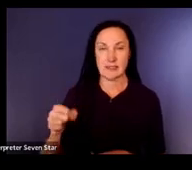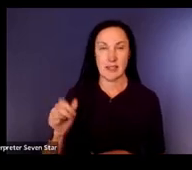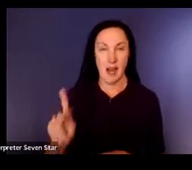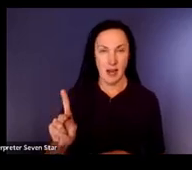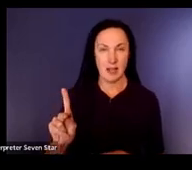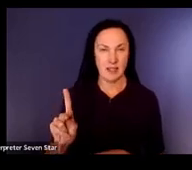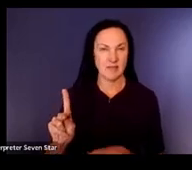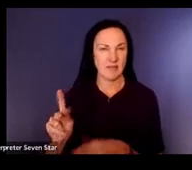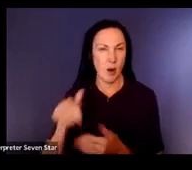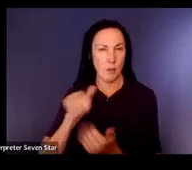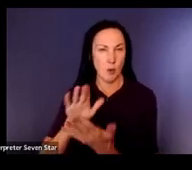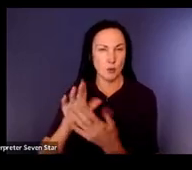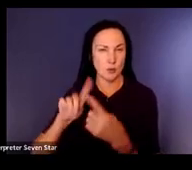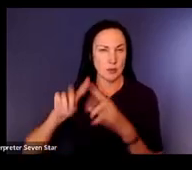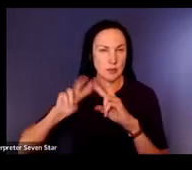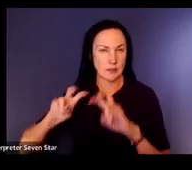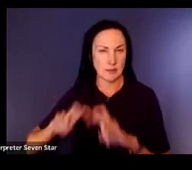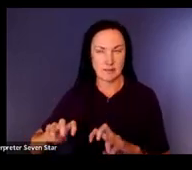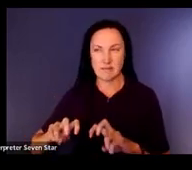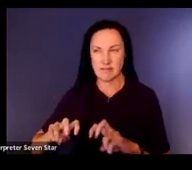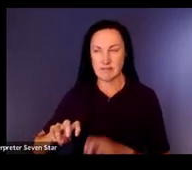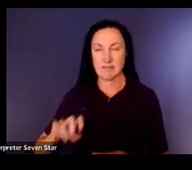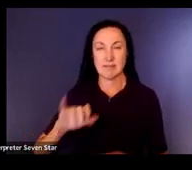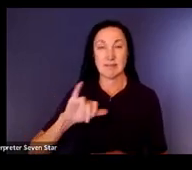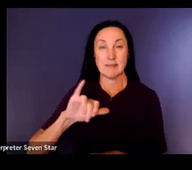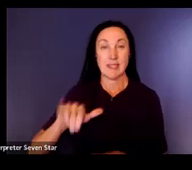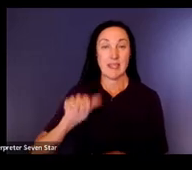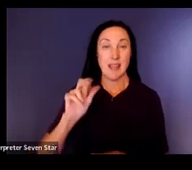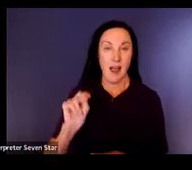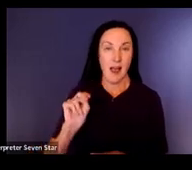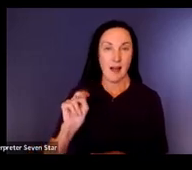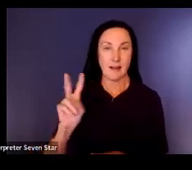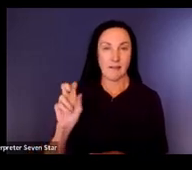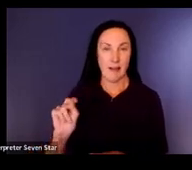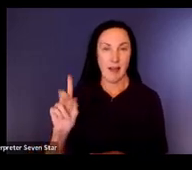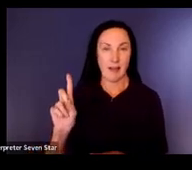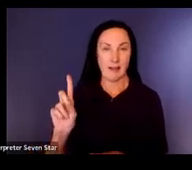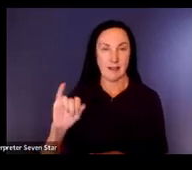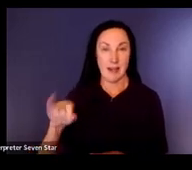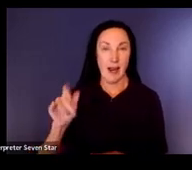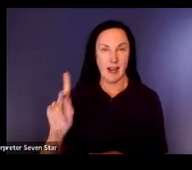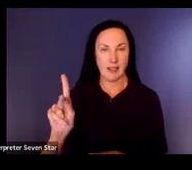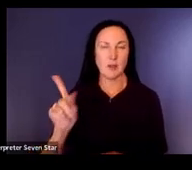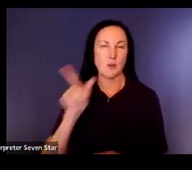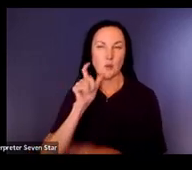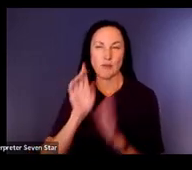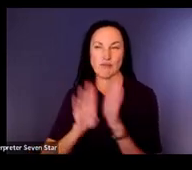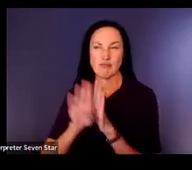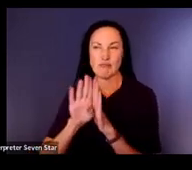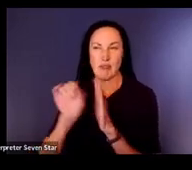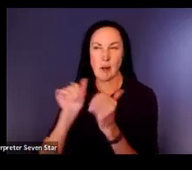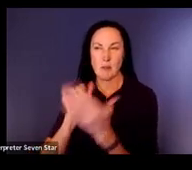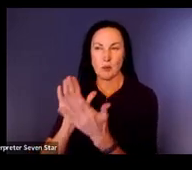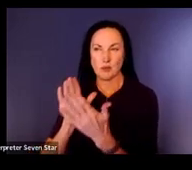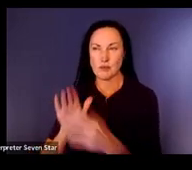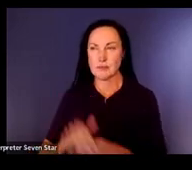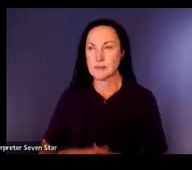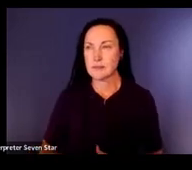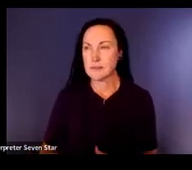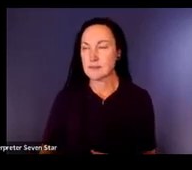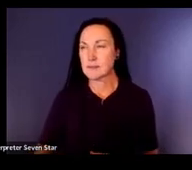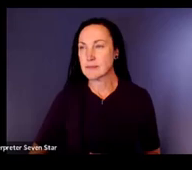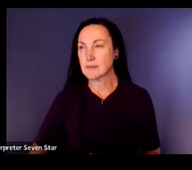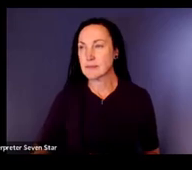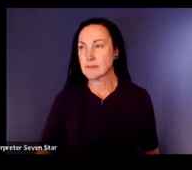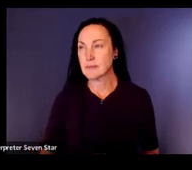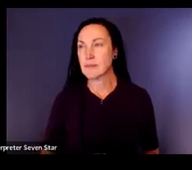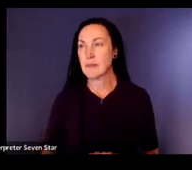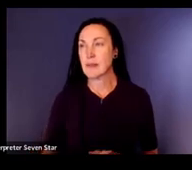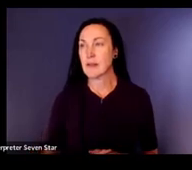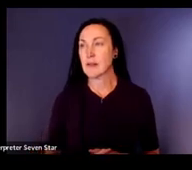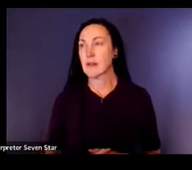Yon Van dijk develop this approach to assess youth and children with sensory